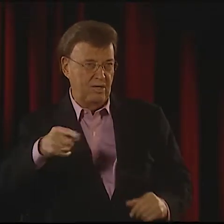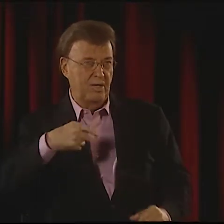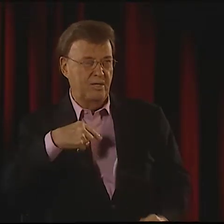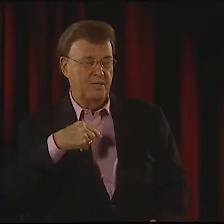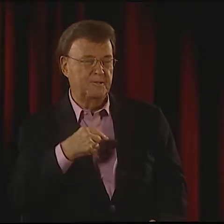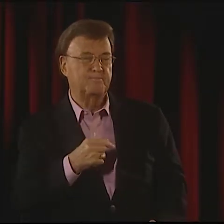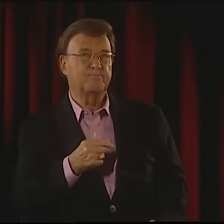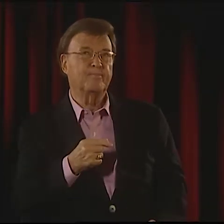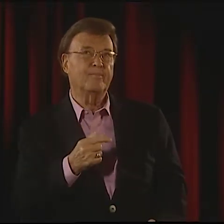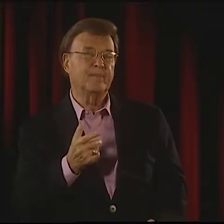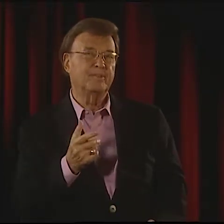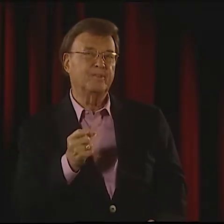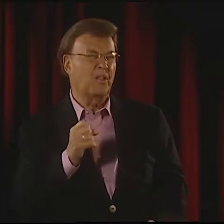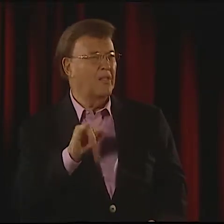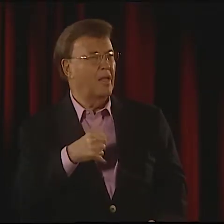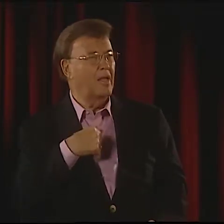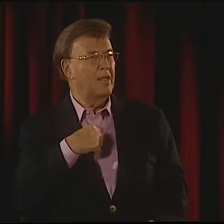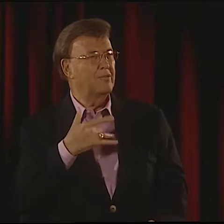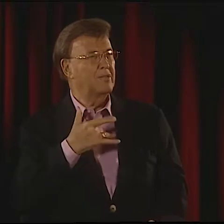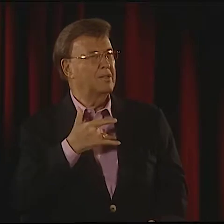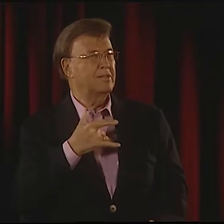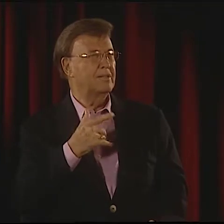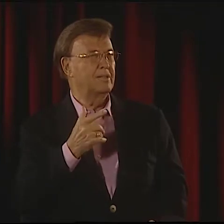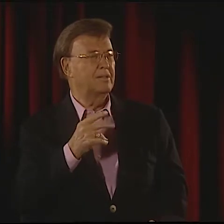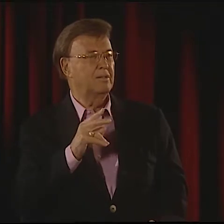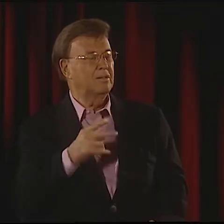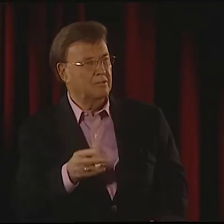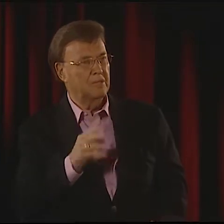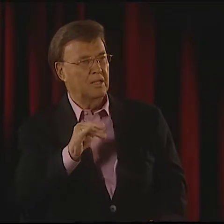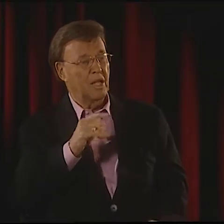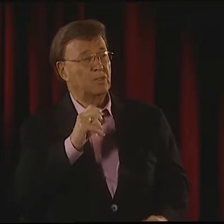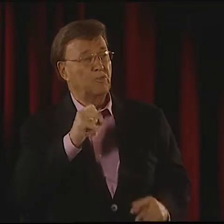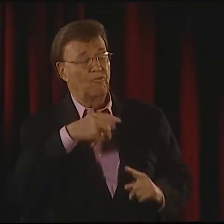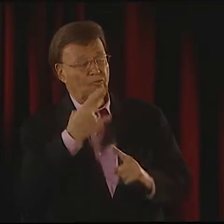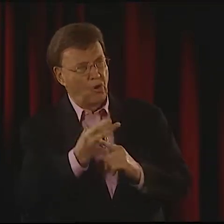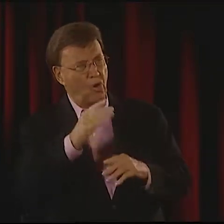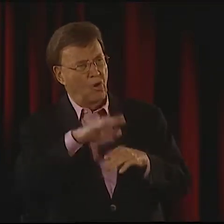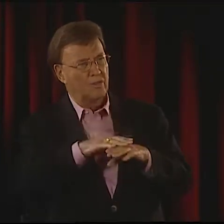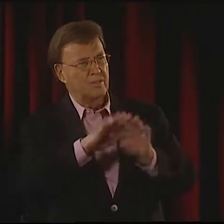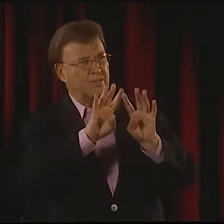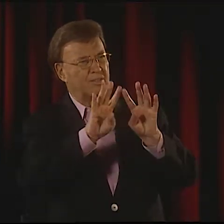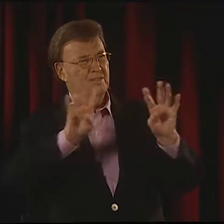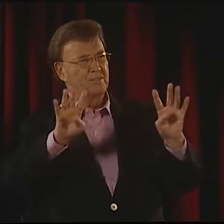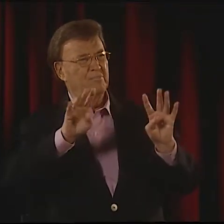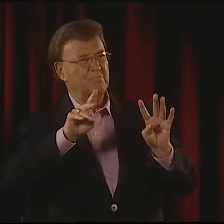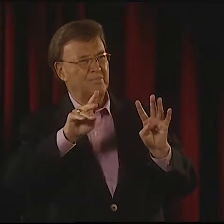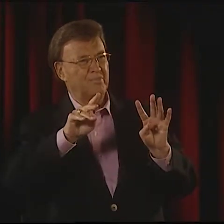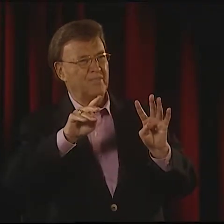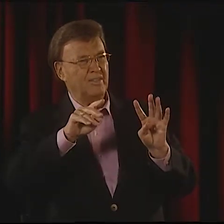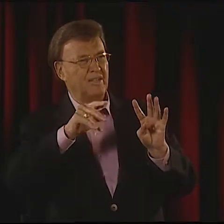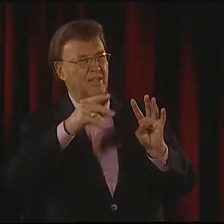SHE HAD A VERY SMALL APARTMENT THERE, AND I FEEL LIKE WHAT HAPPENED IS,